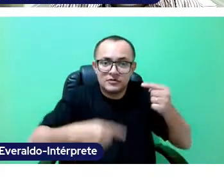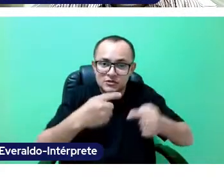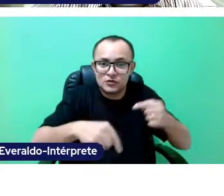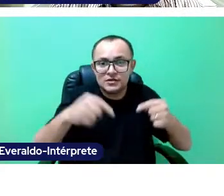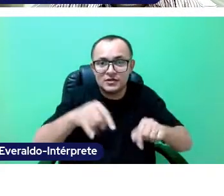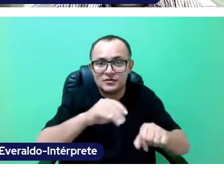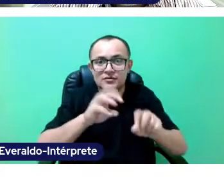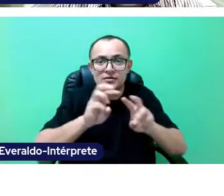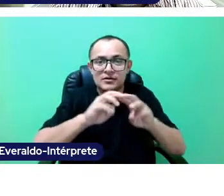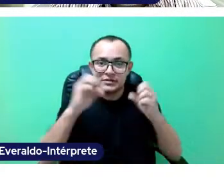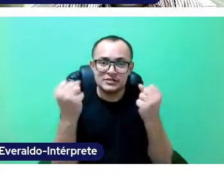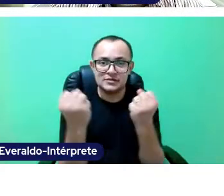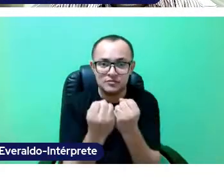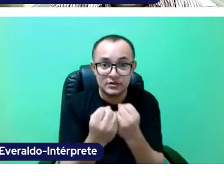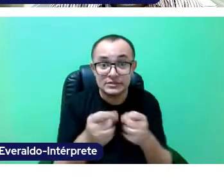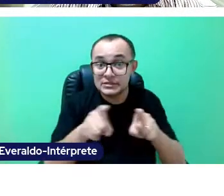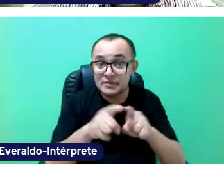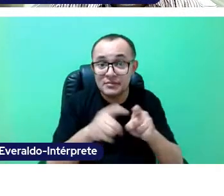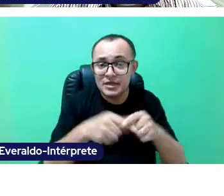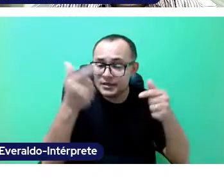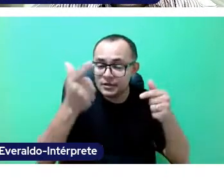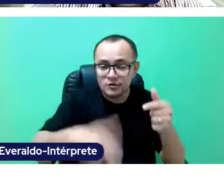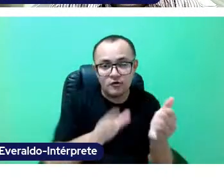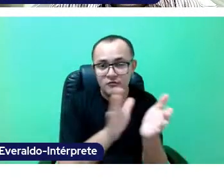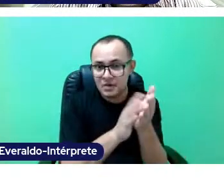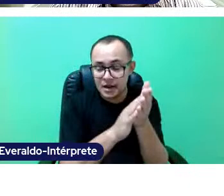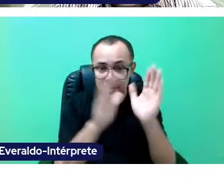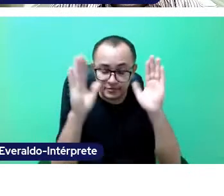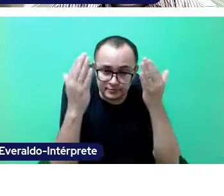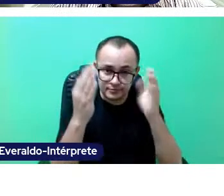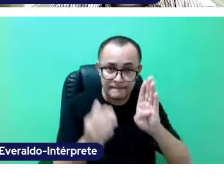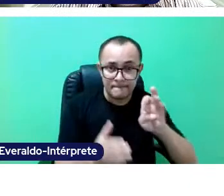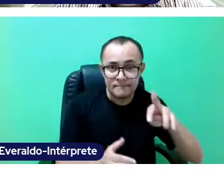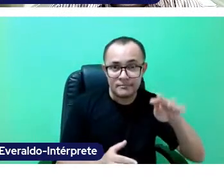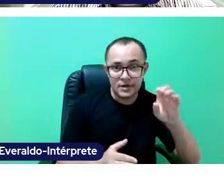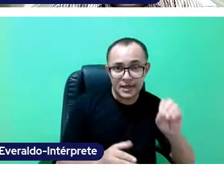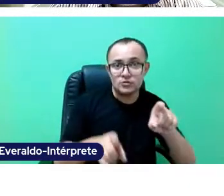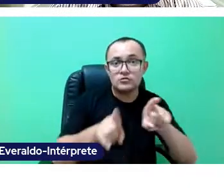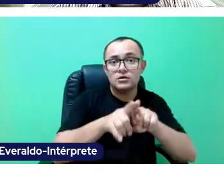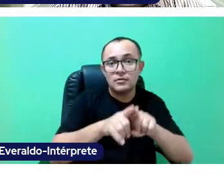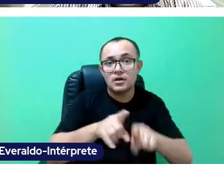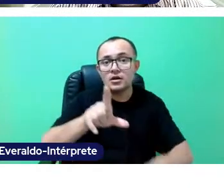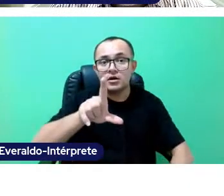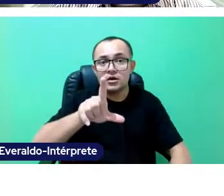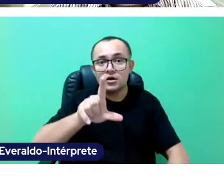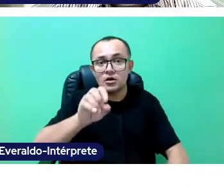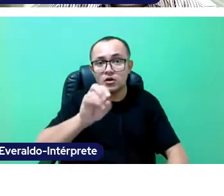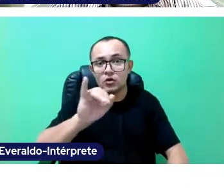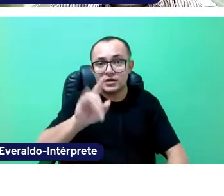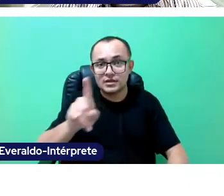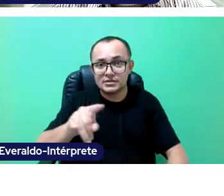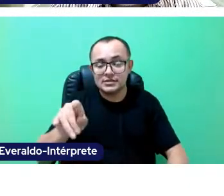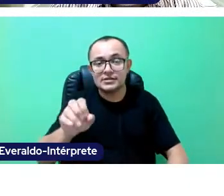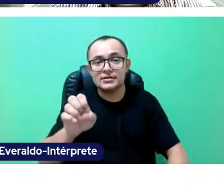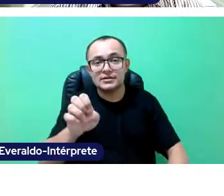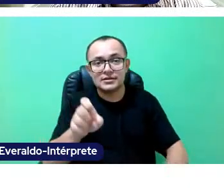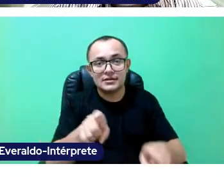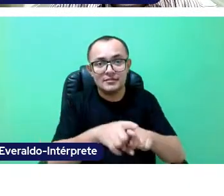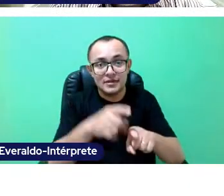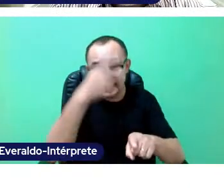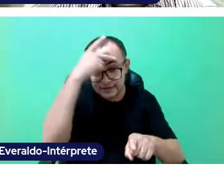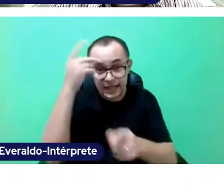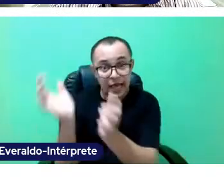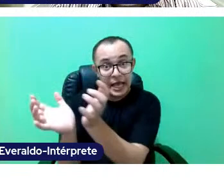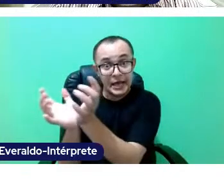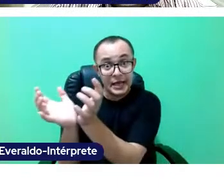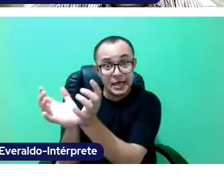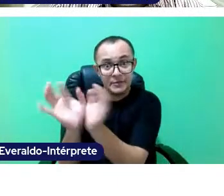I want to congratulate once more Breno, Louize and the whole team that is behind the scenes and certainly working a lot for this event to happen.